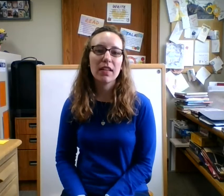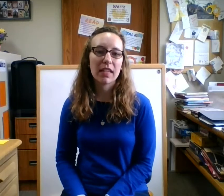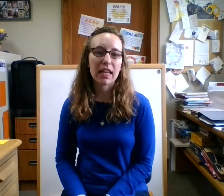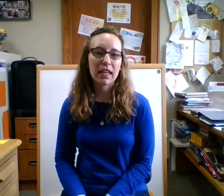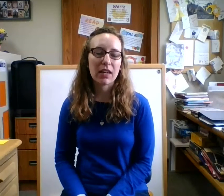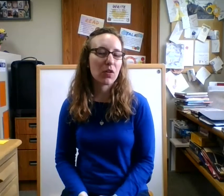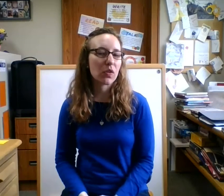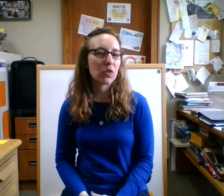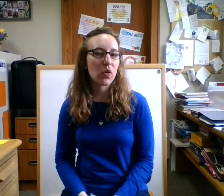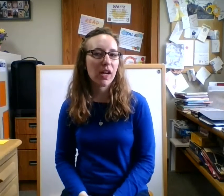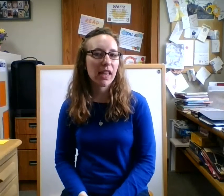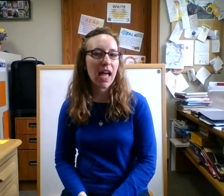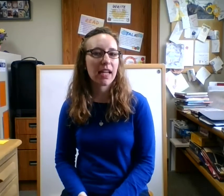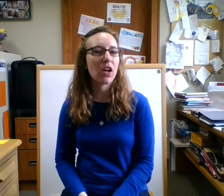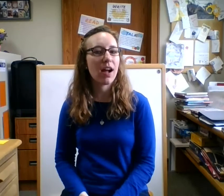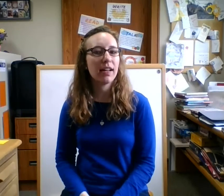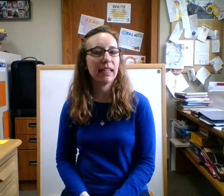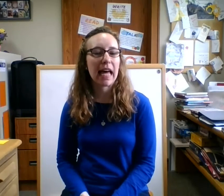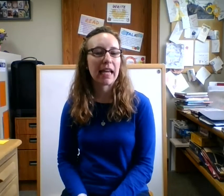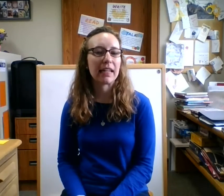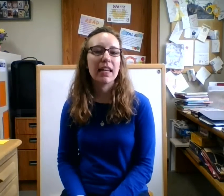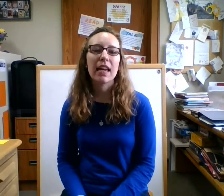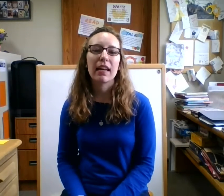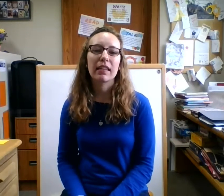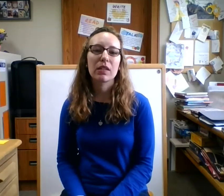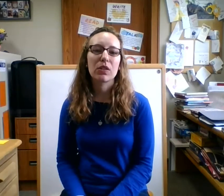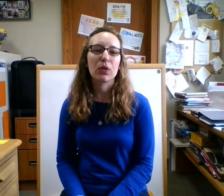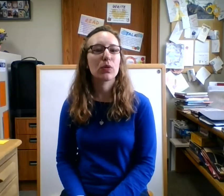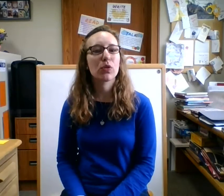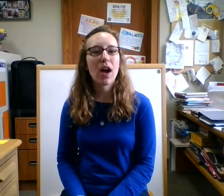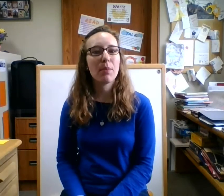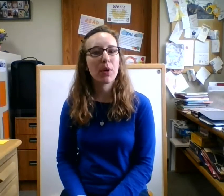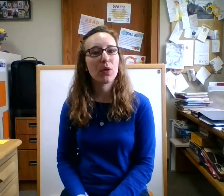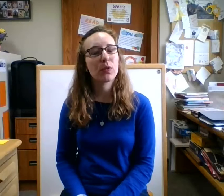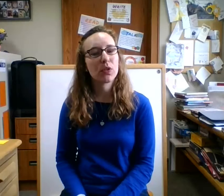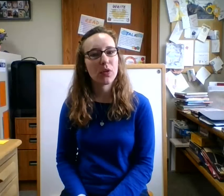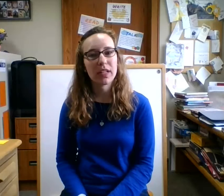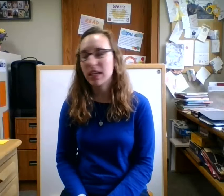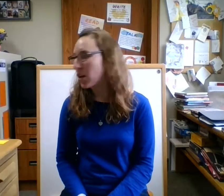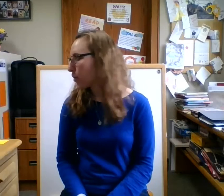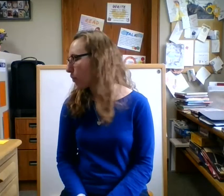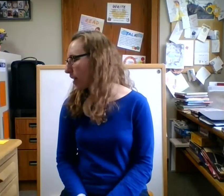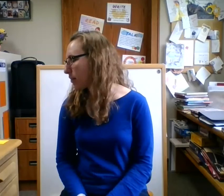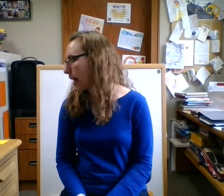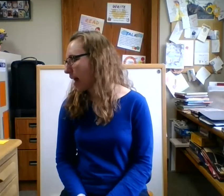the link and go to storyline online and listen to Trombone Shorty written by